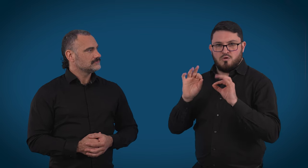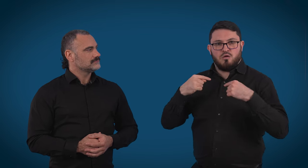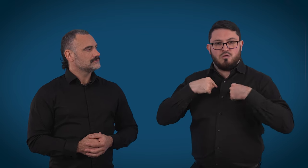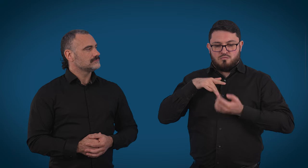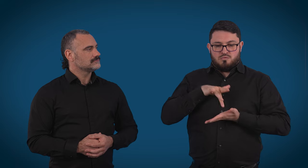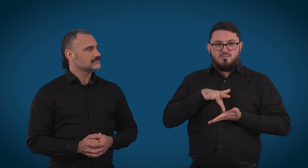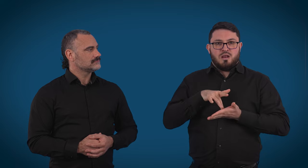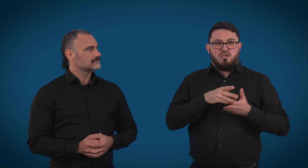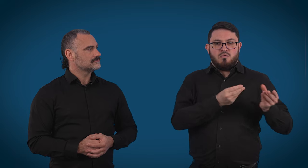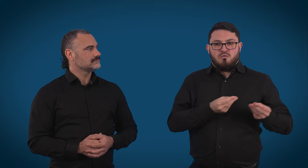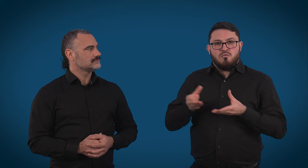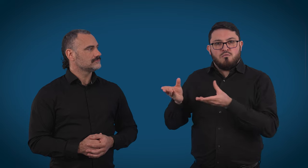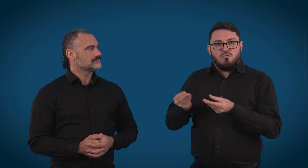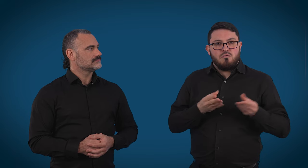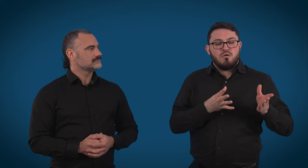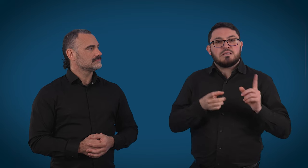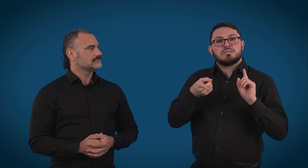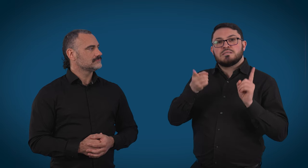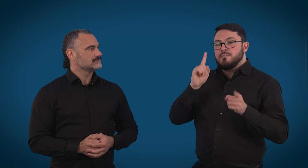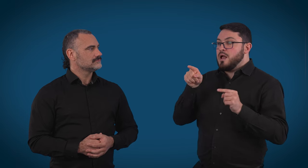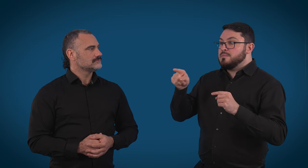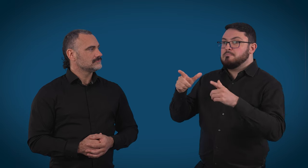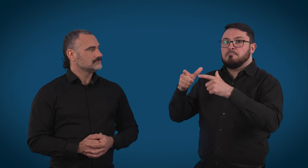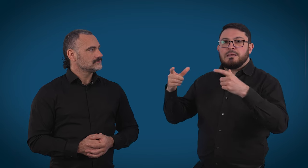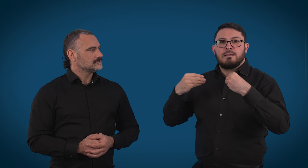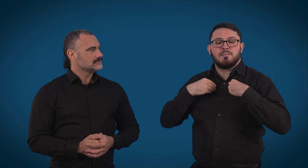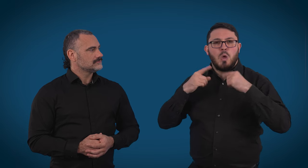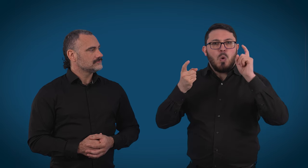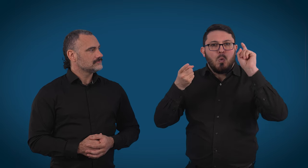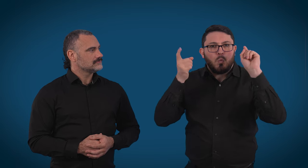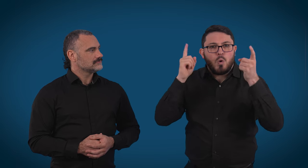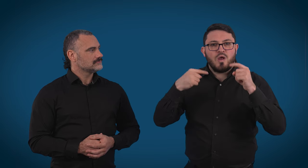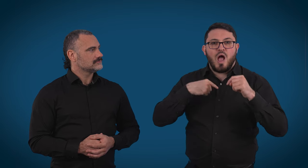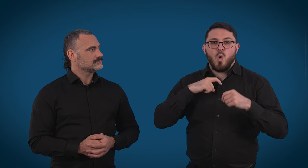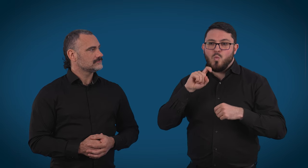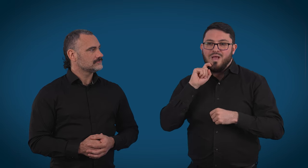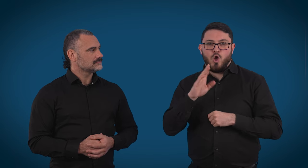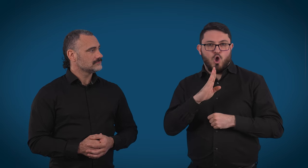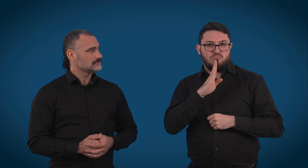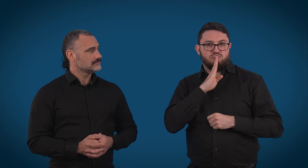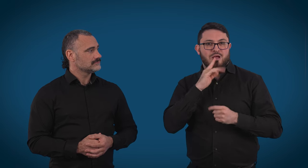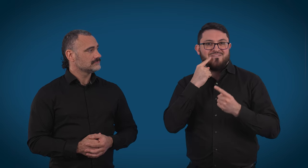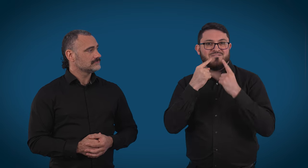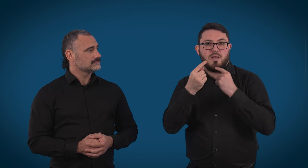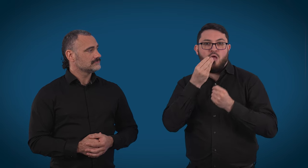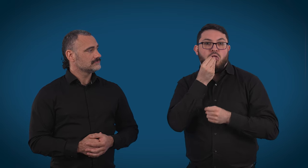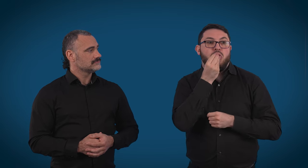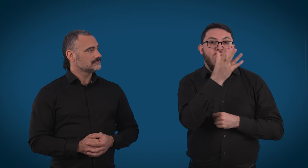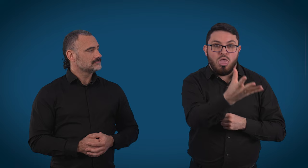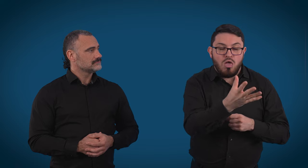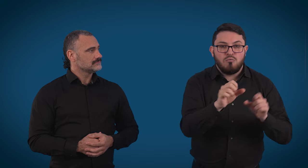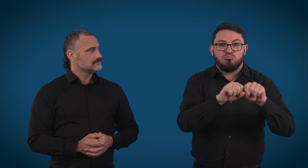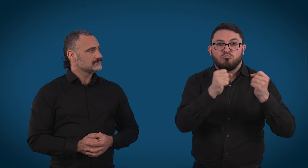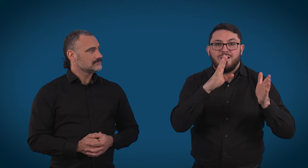do get worried for safety and security or data being breached, which is totally fair enough,